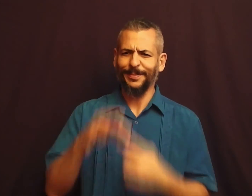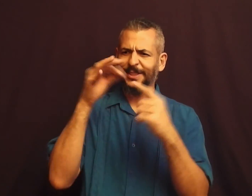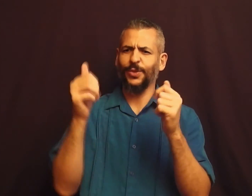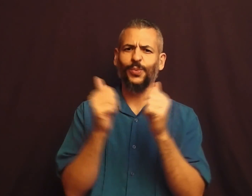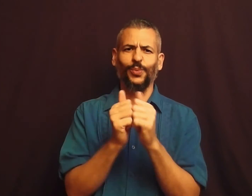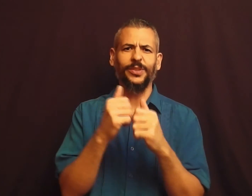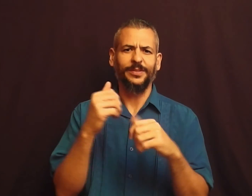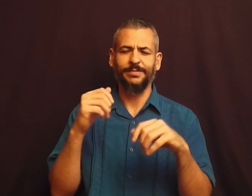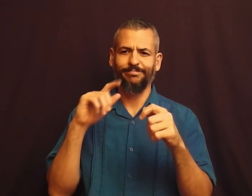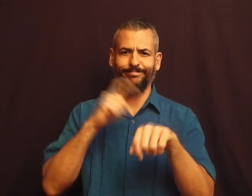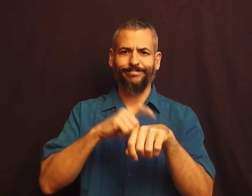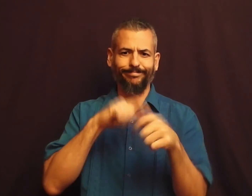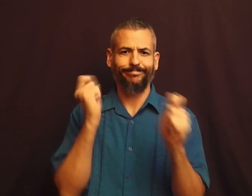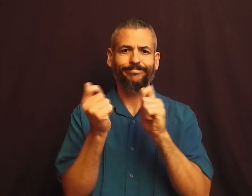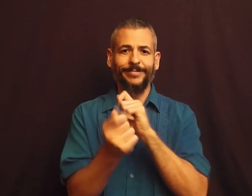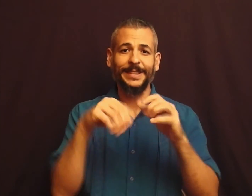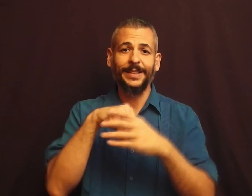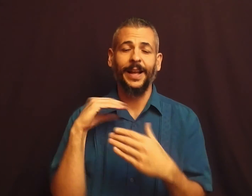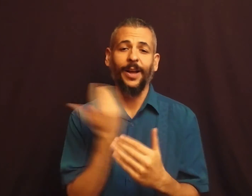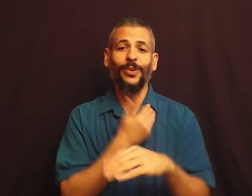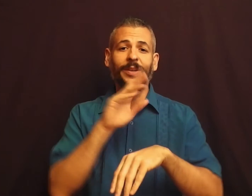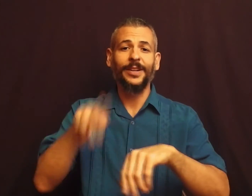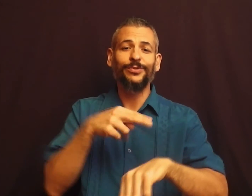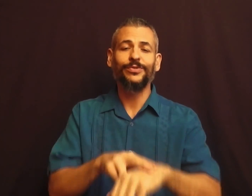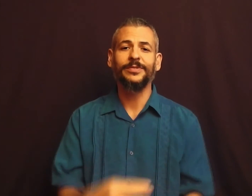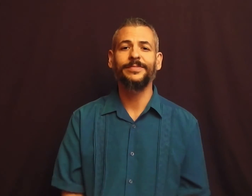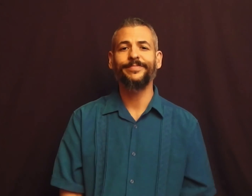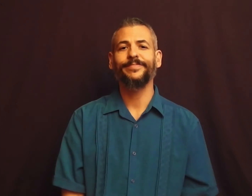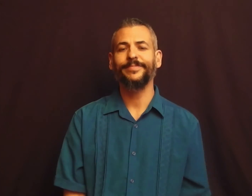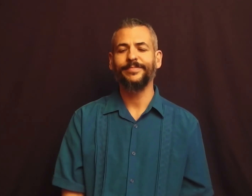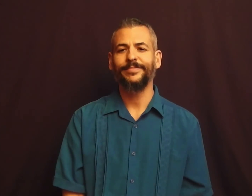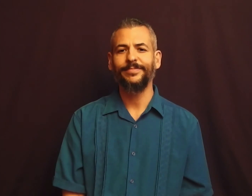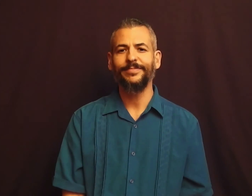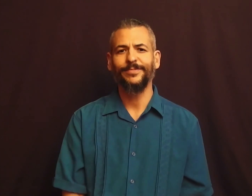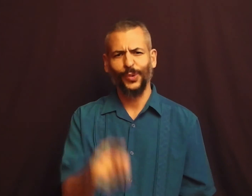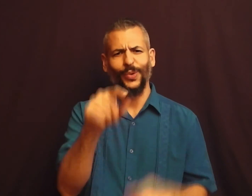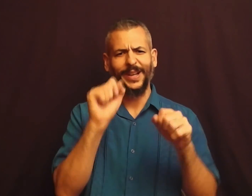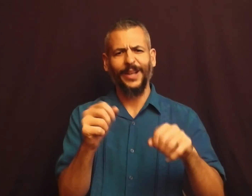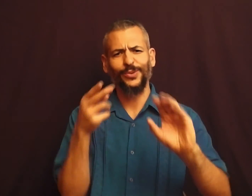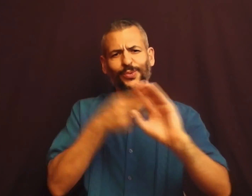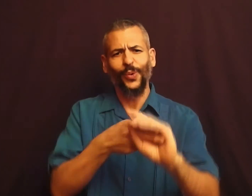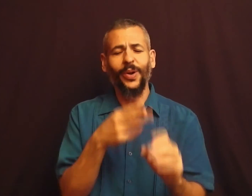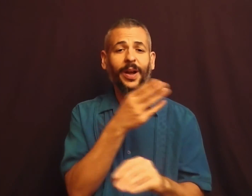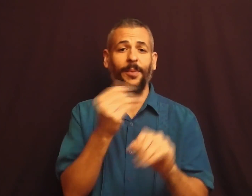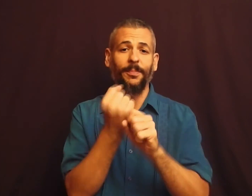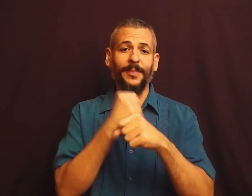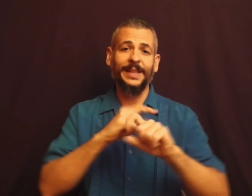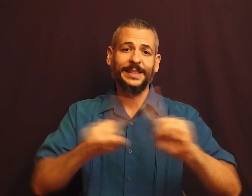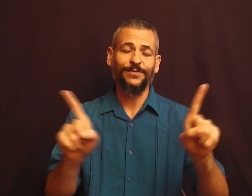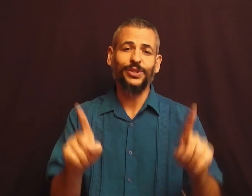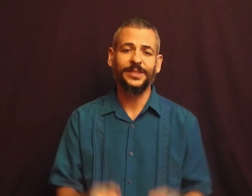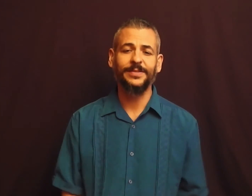especially with the changing times in our nation. You can join and make a difference